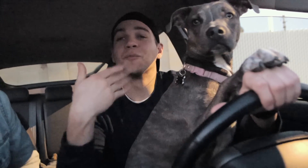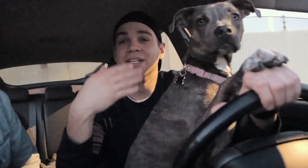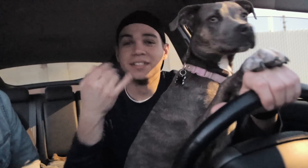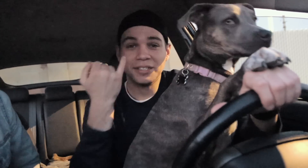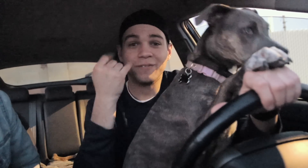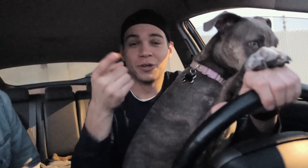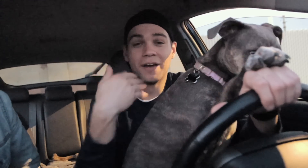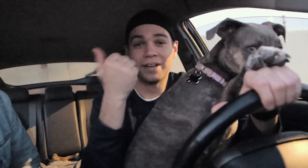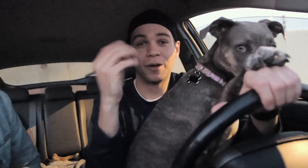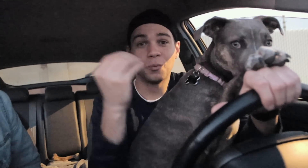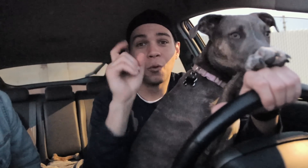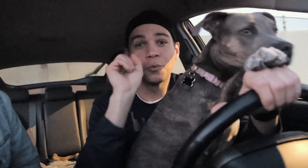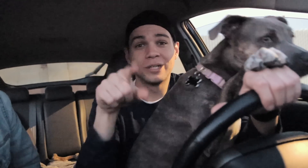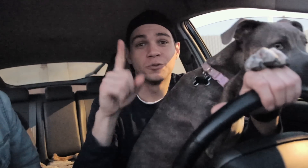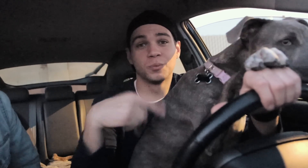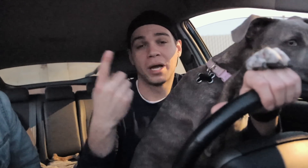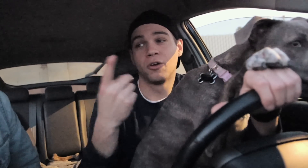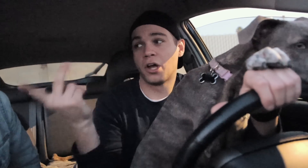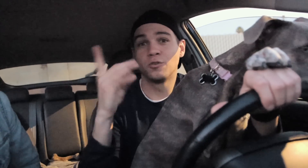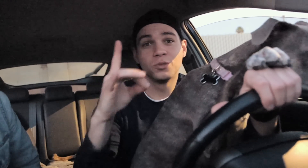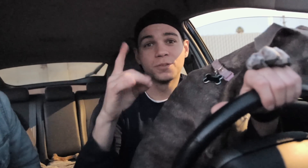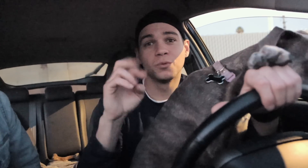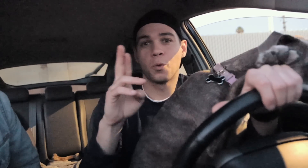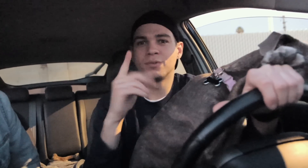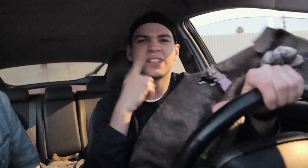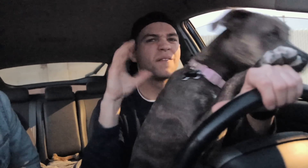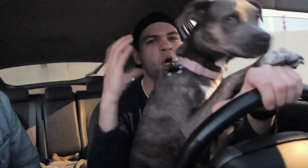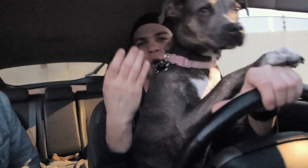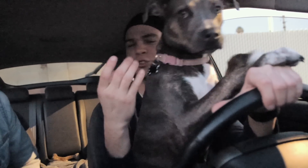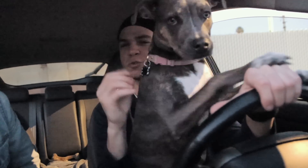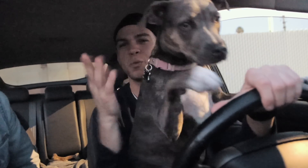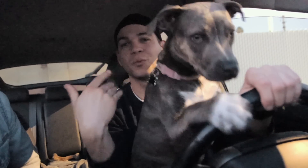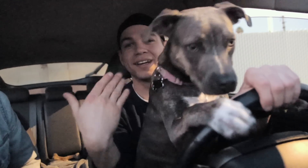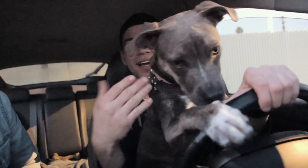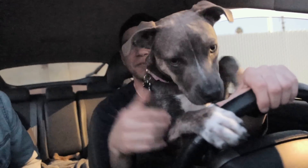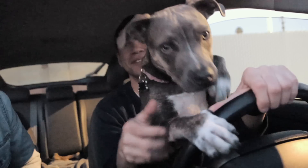anyways if you have any more questions about our relationship or deaf culture or whatever